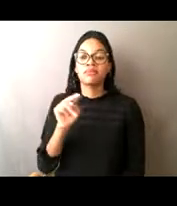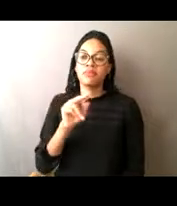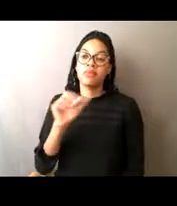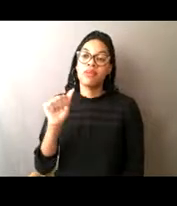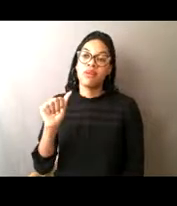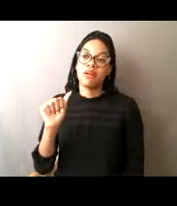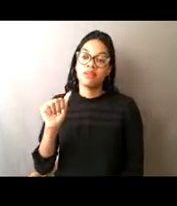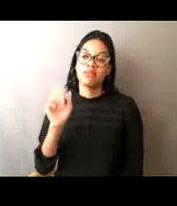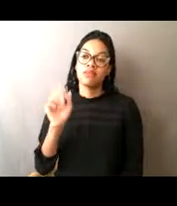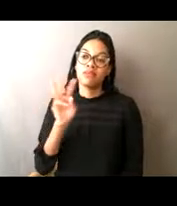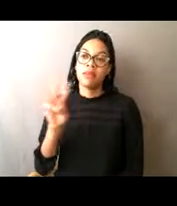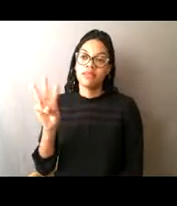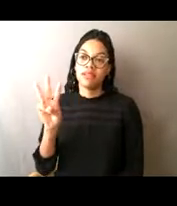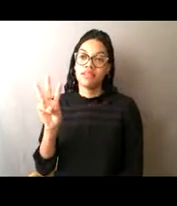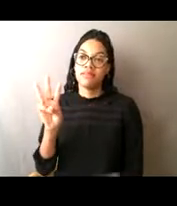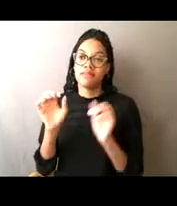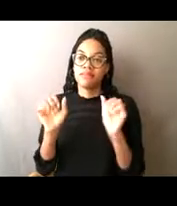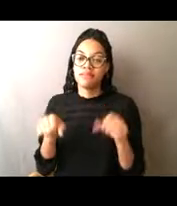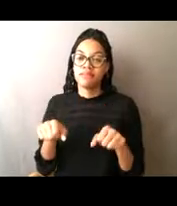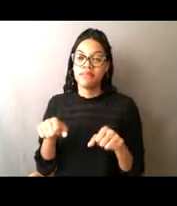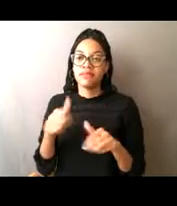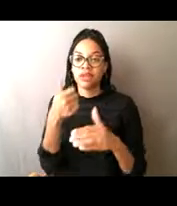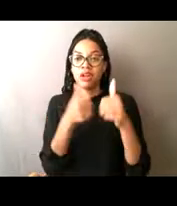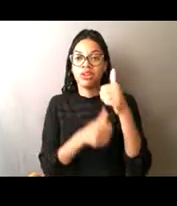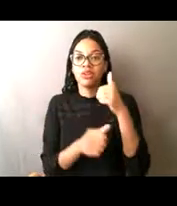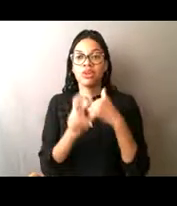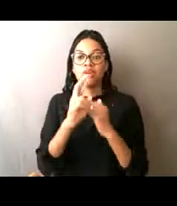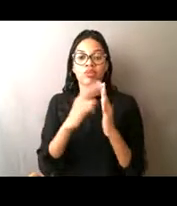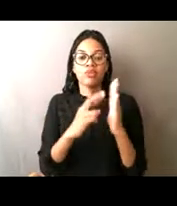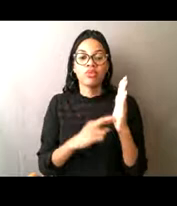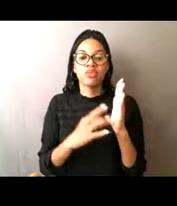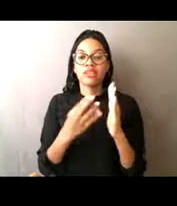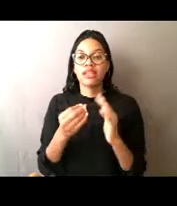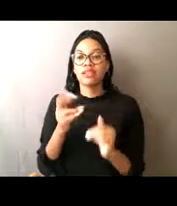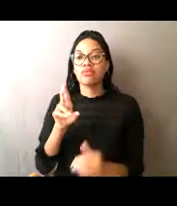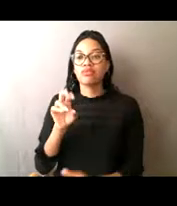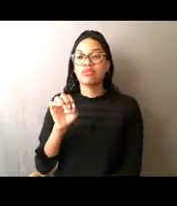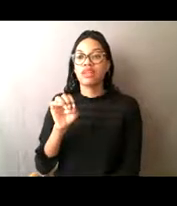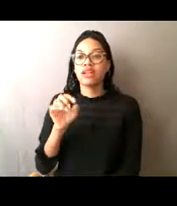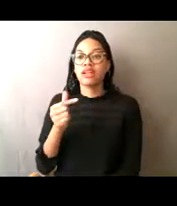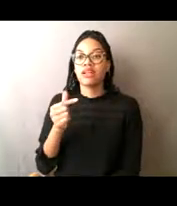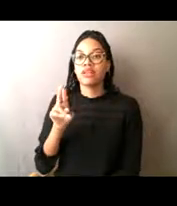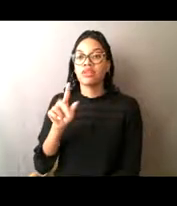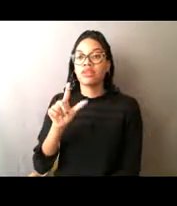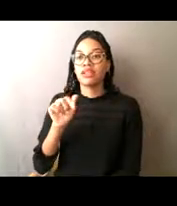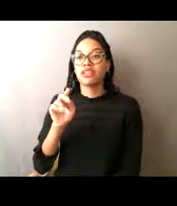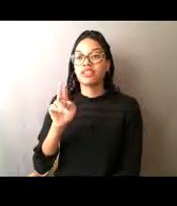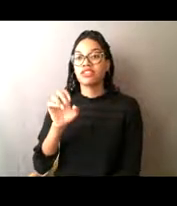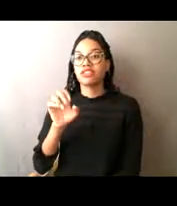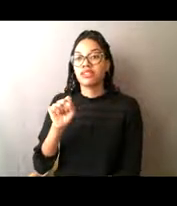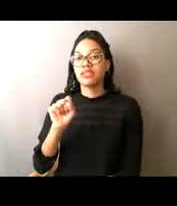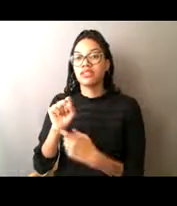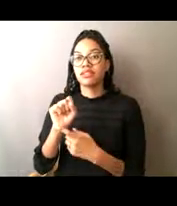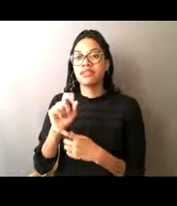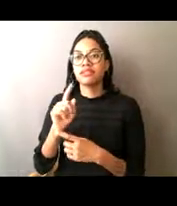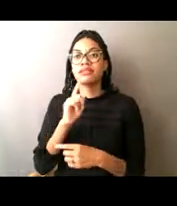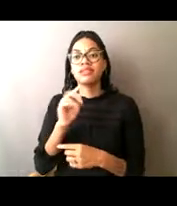You just look for rules and regulations. It is very confusing to read through, especially if you don't understand the fishery at all.